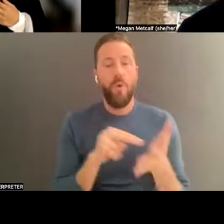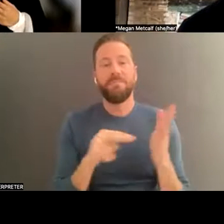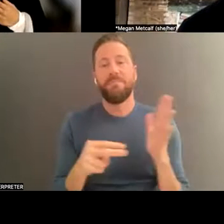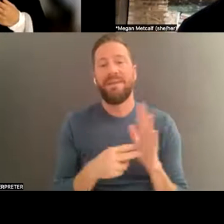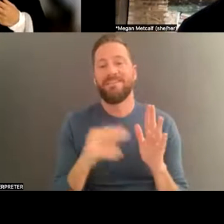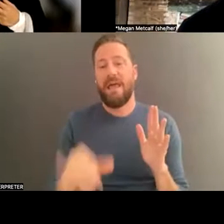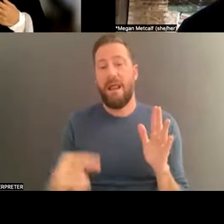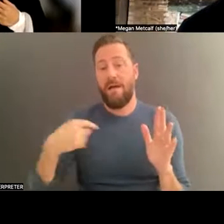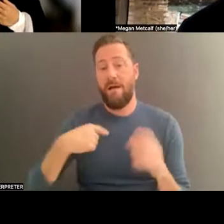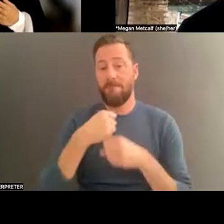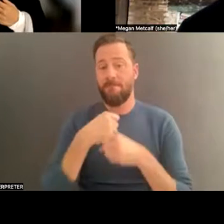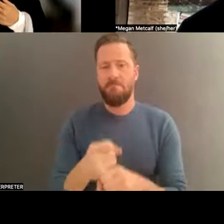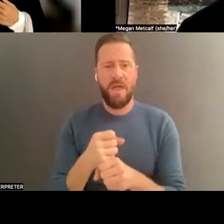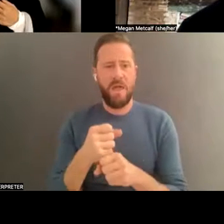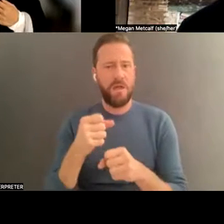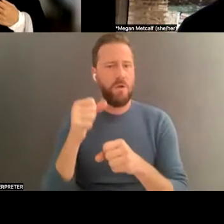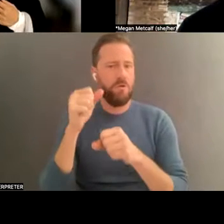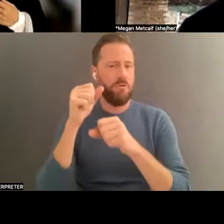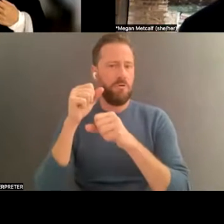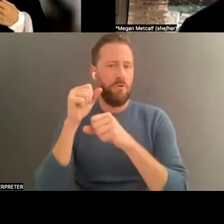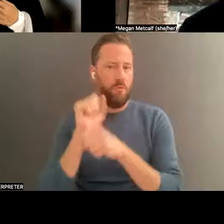out of biographical material, in my